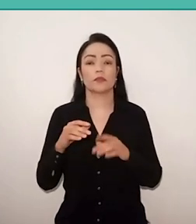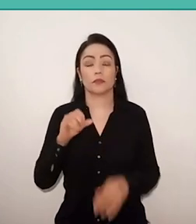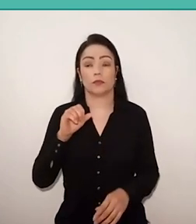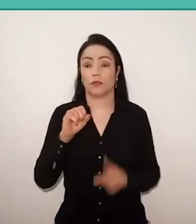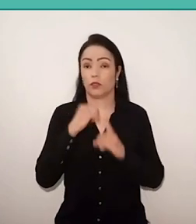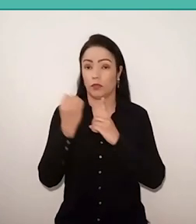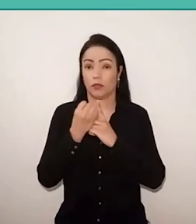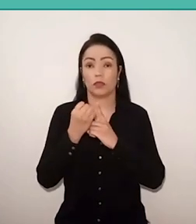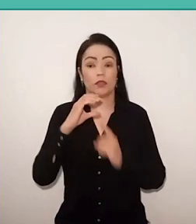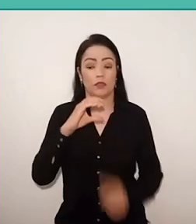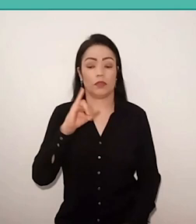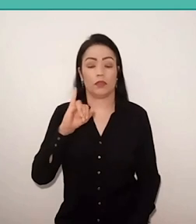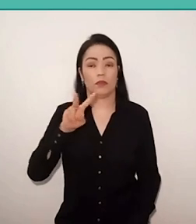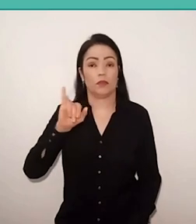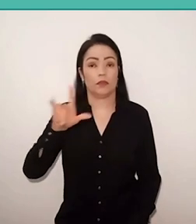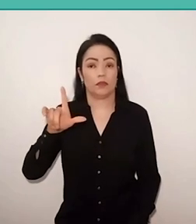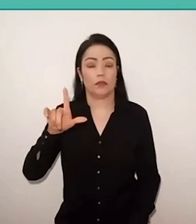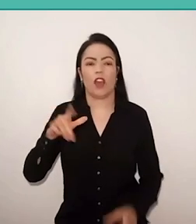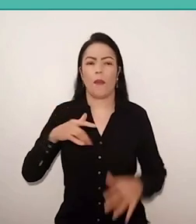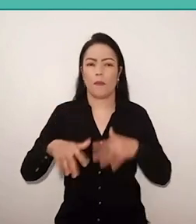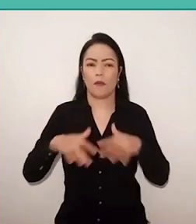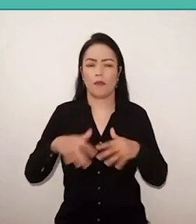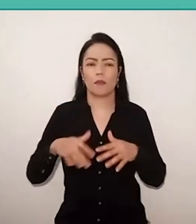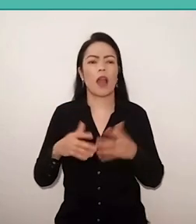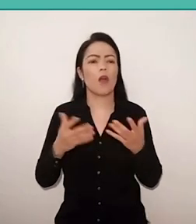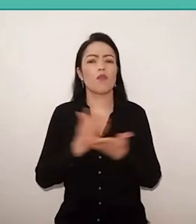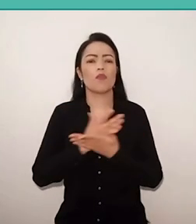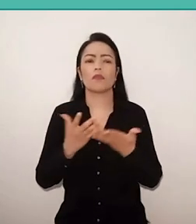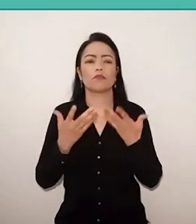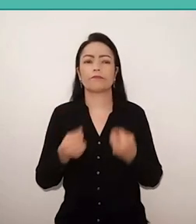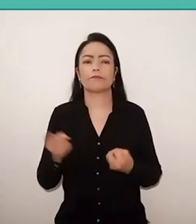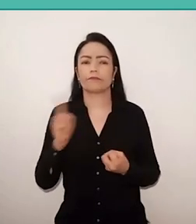we have a denial, racist, supremacist movement,